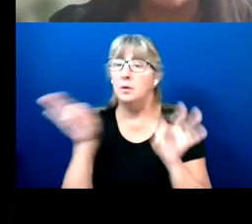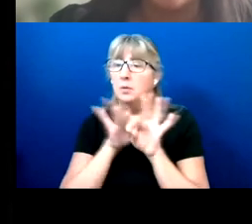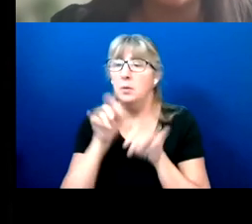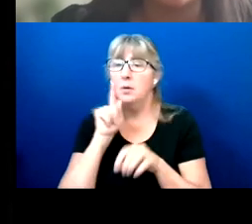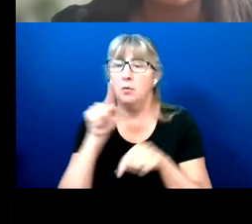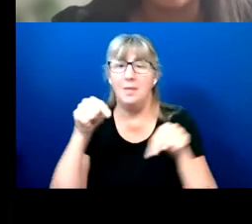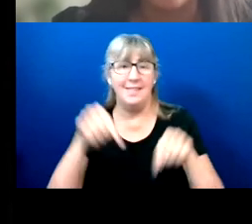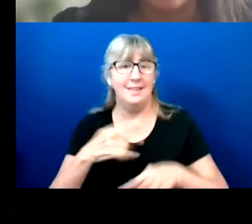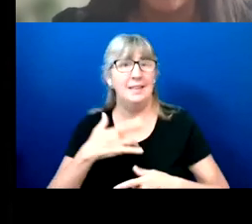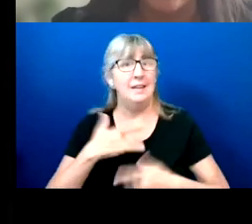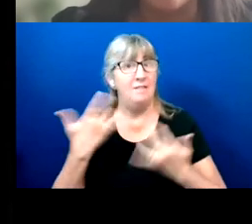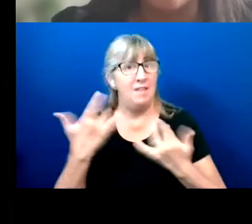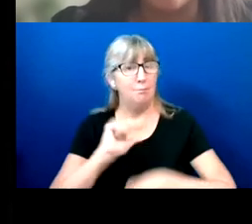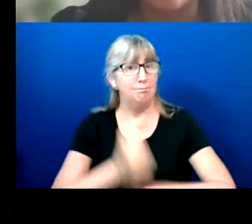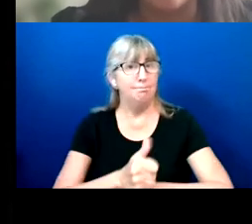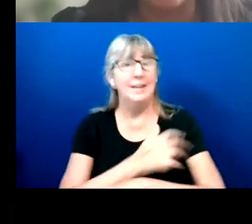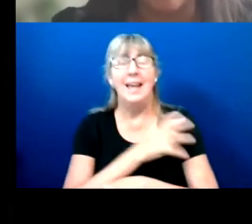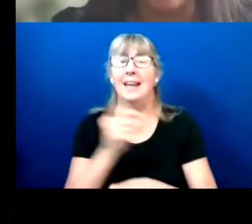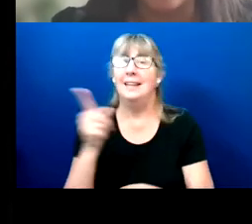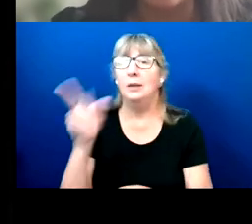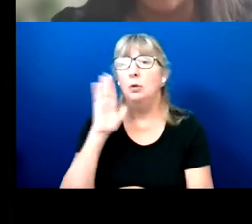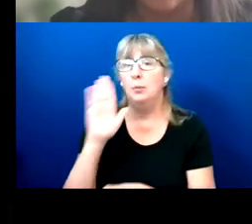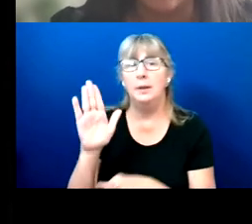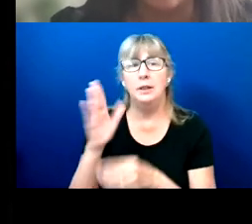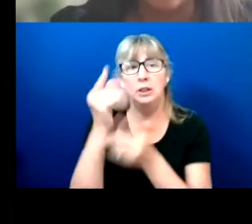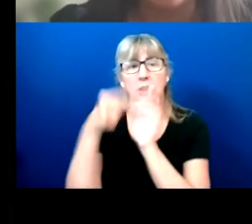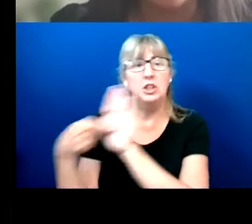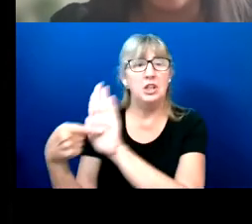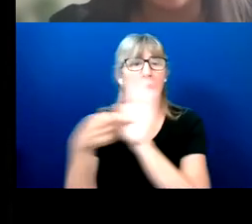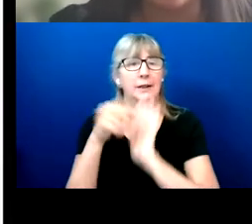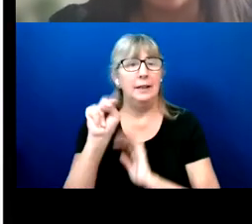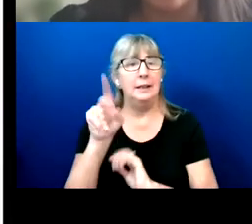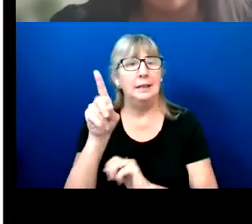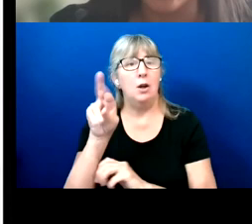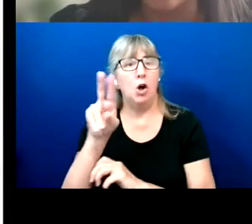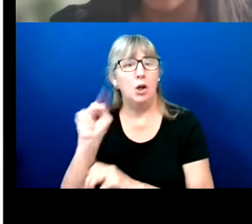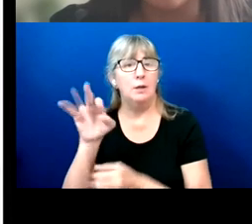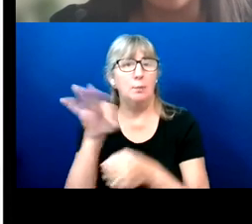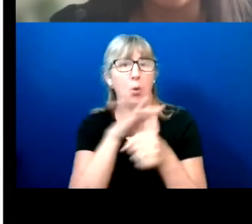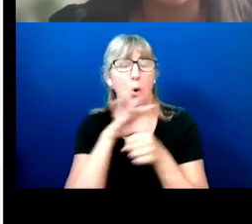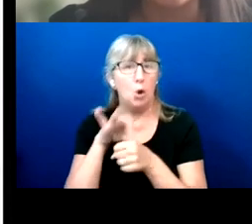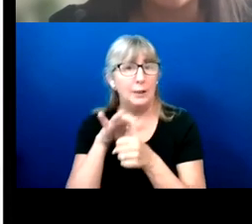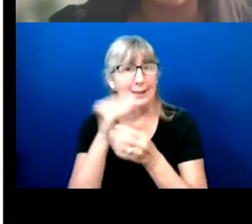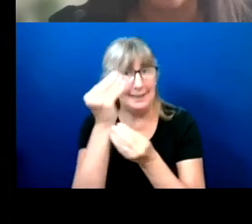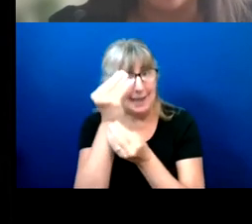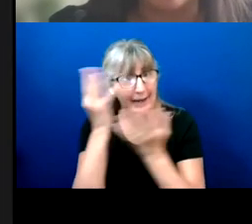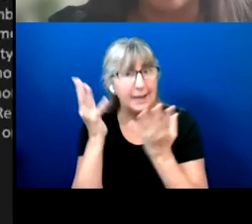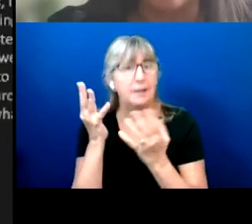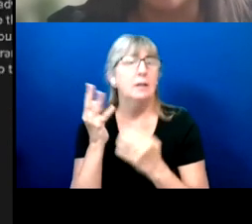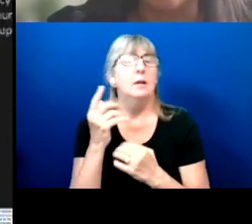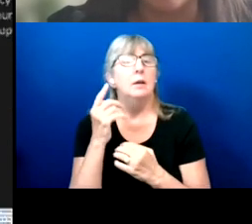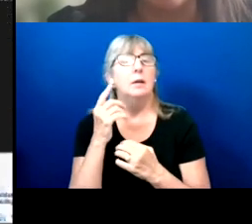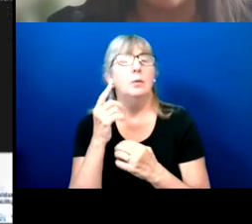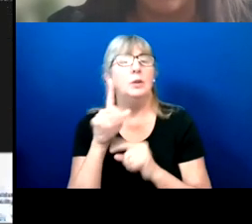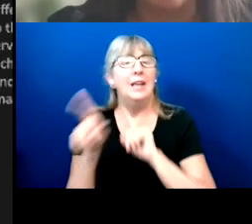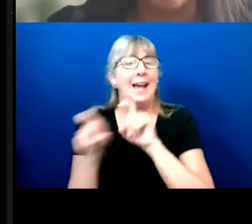And will be sharing NDRN polling data which will ask a few key questions of people after